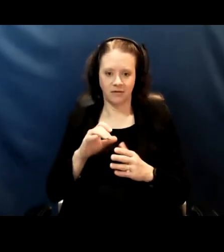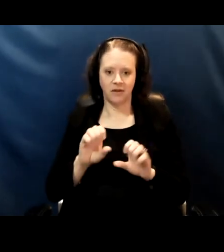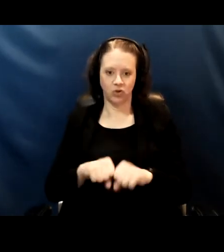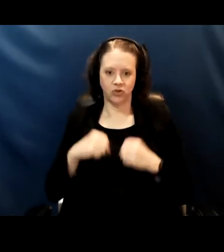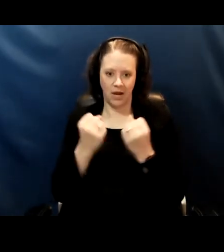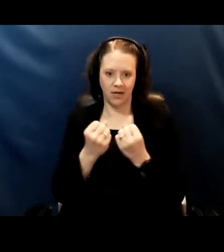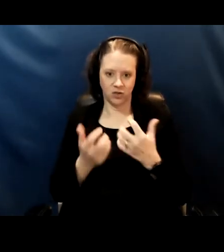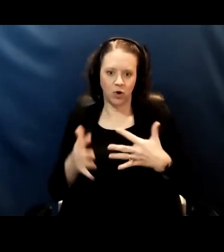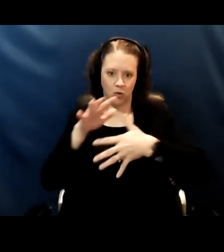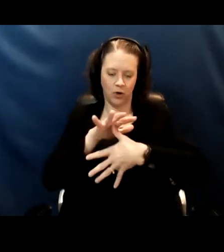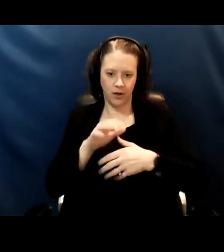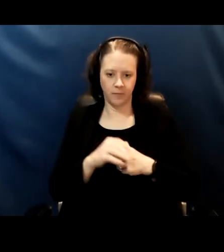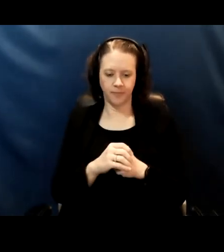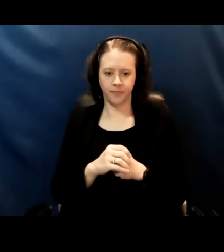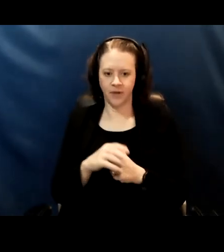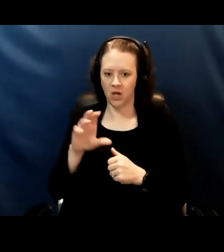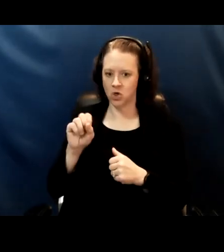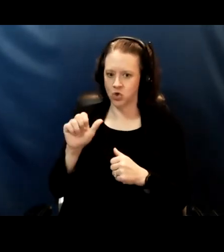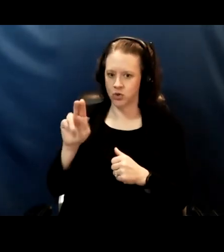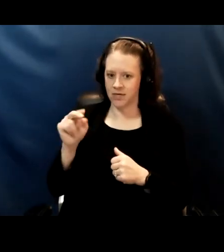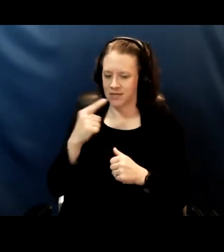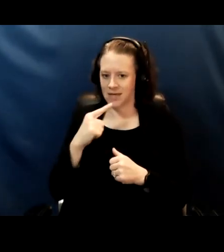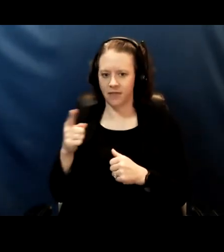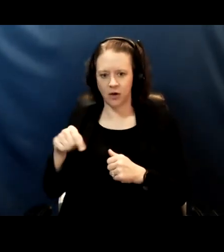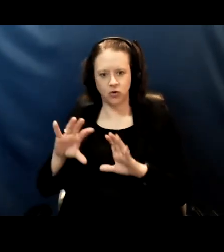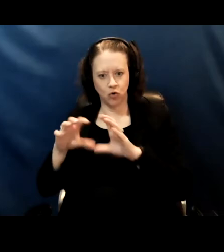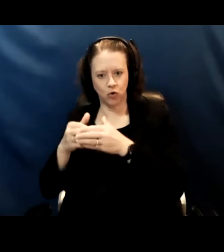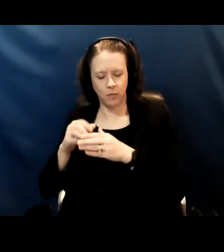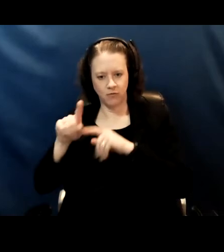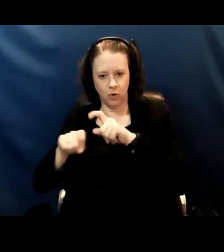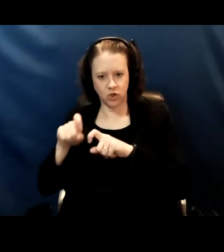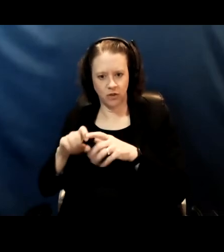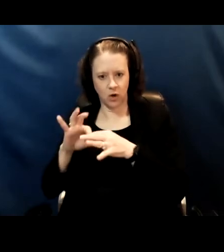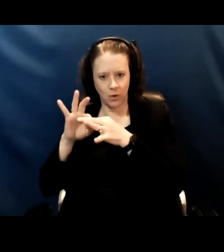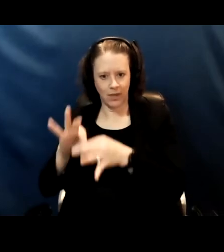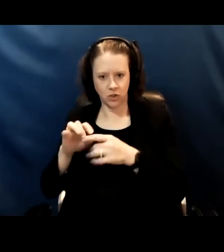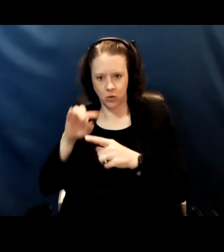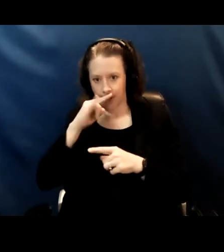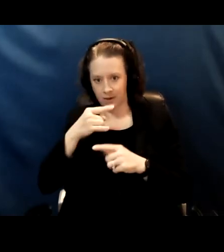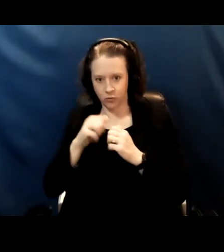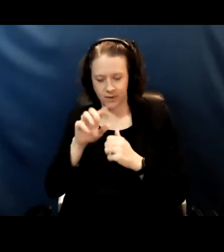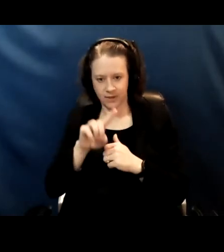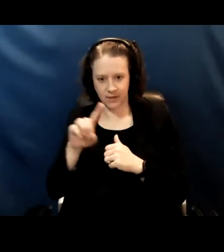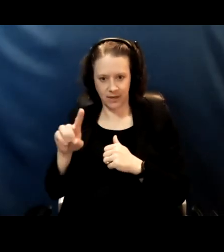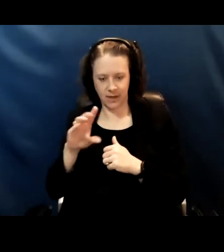[Susan] Thanks, and there's a clump of questions that are mostly that are related to kids with DD and IDD.